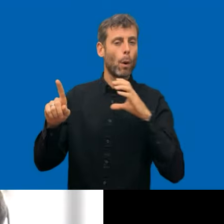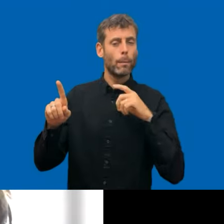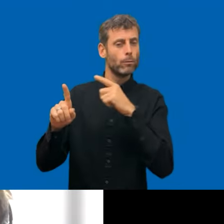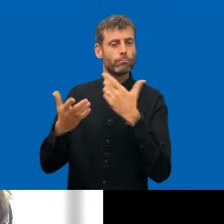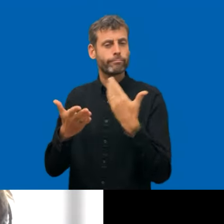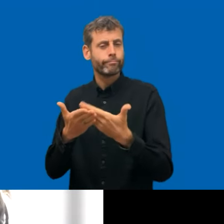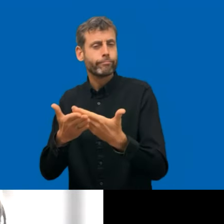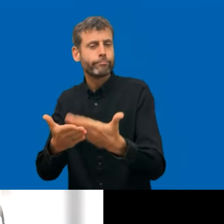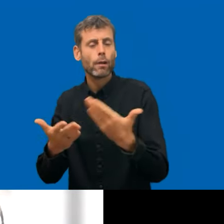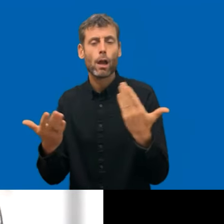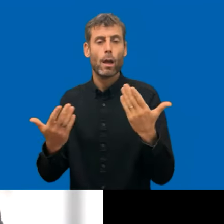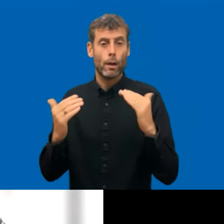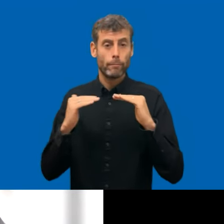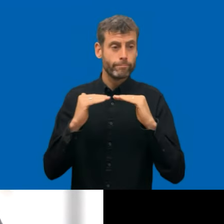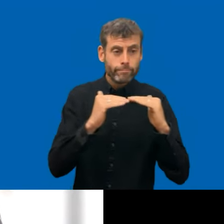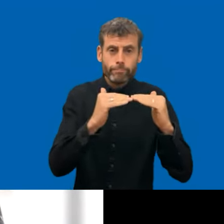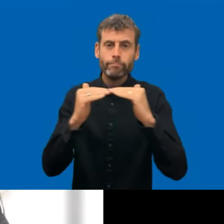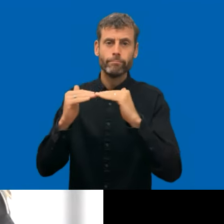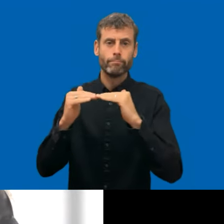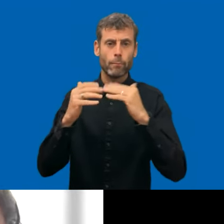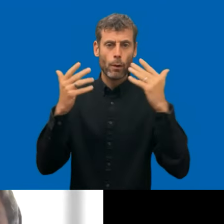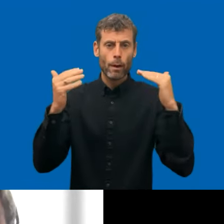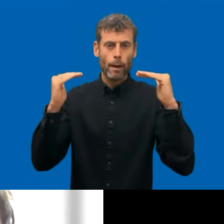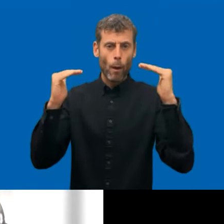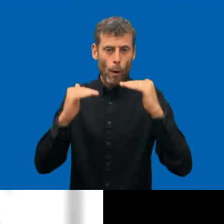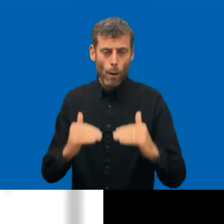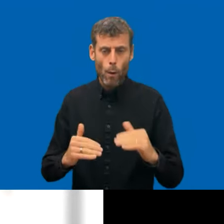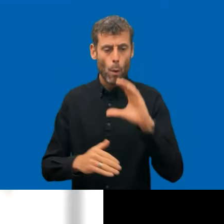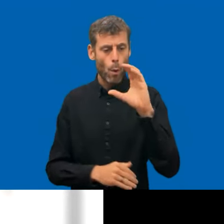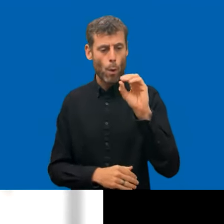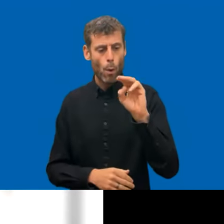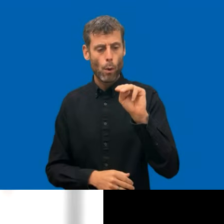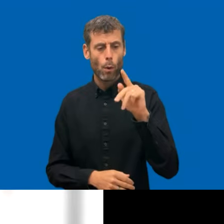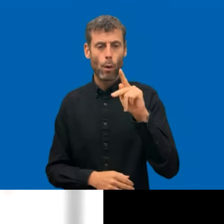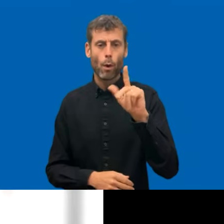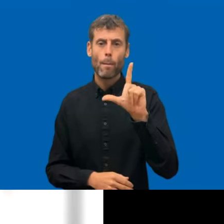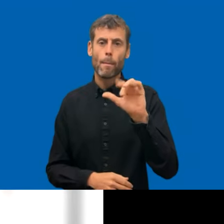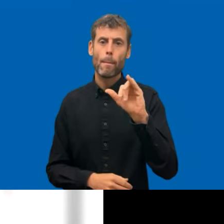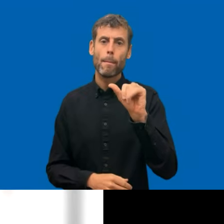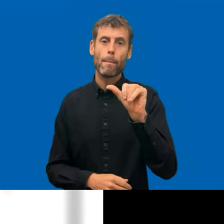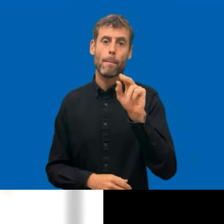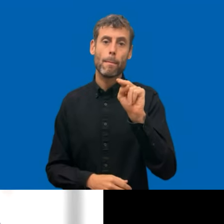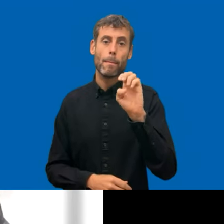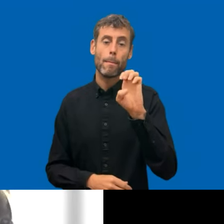utilities, in your reporting, it would be great to have a form of the report. That would be very